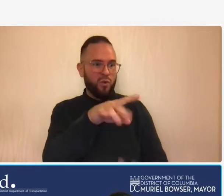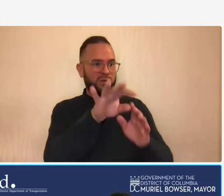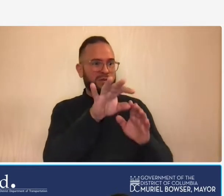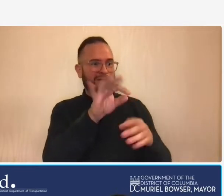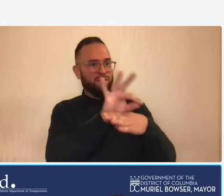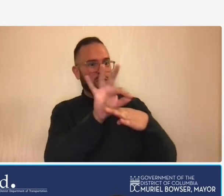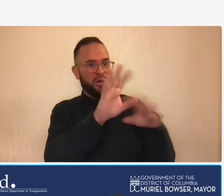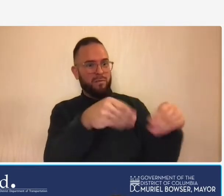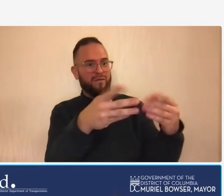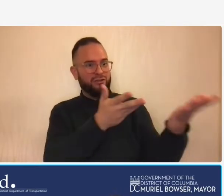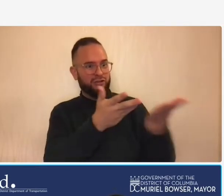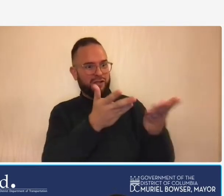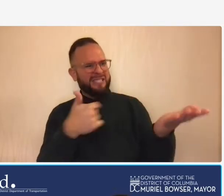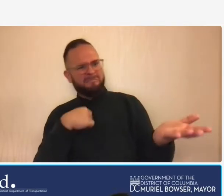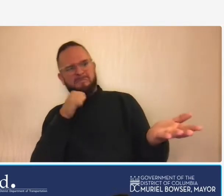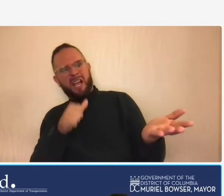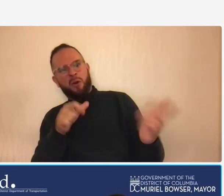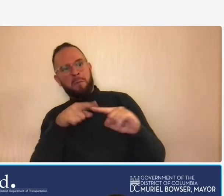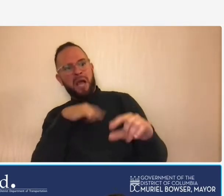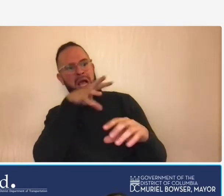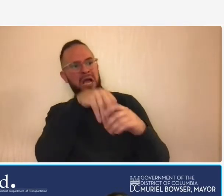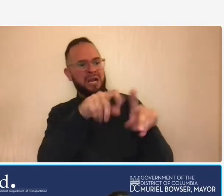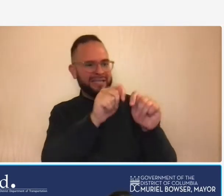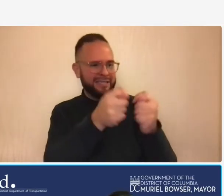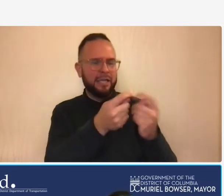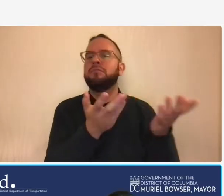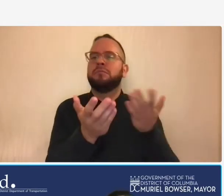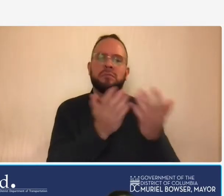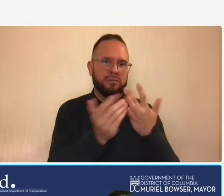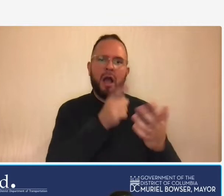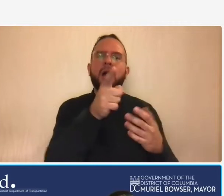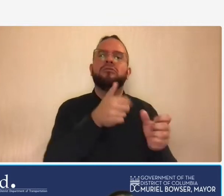so i have a friend a story time i have a friend in the district who is president